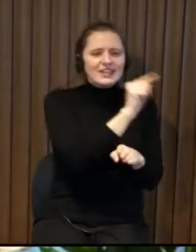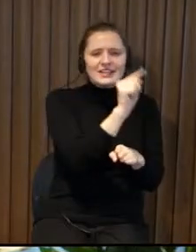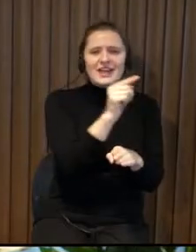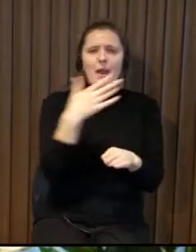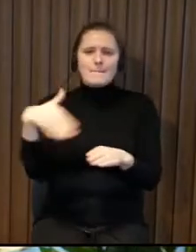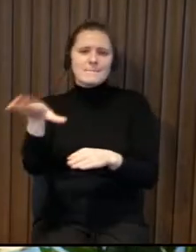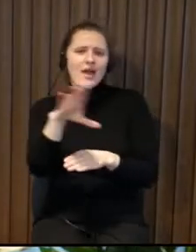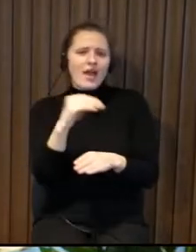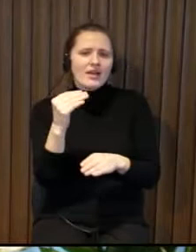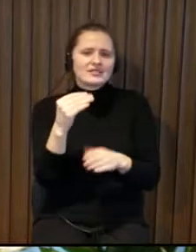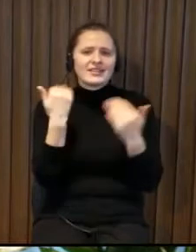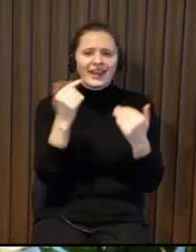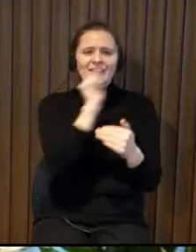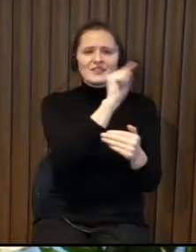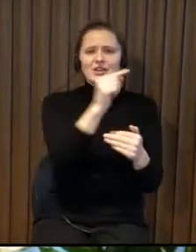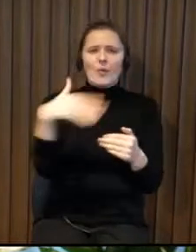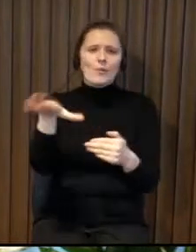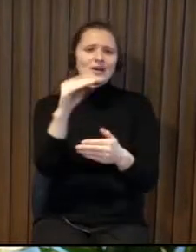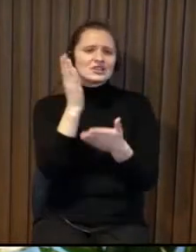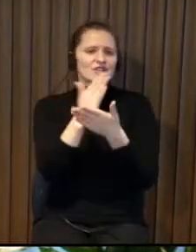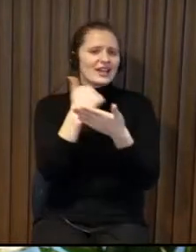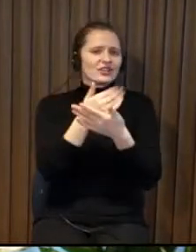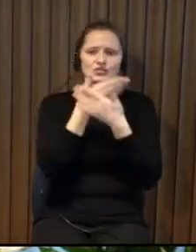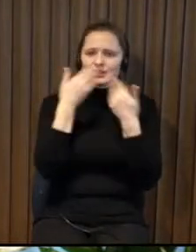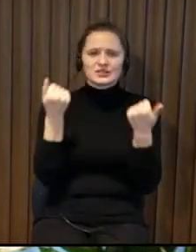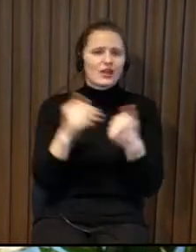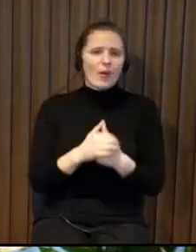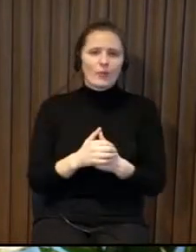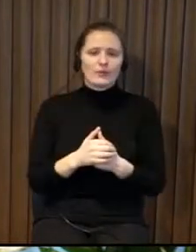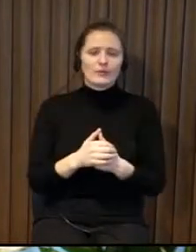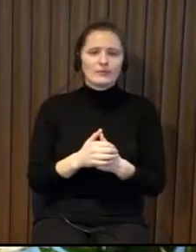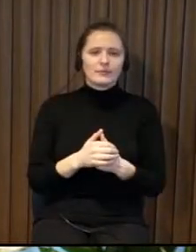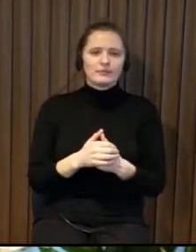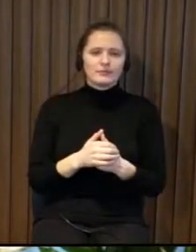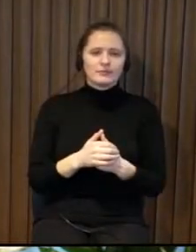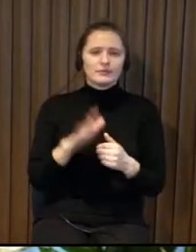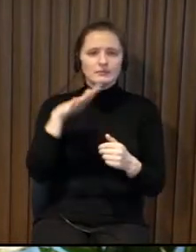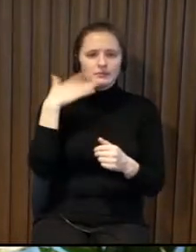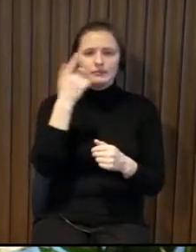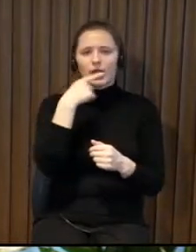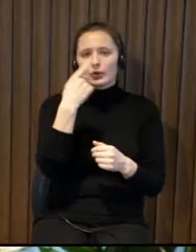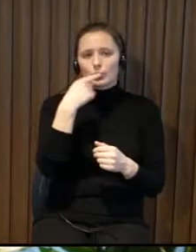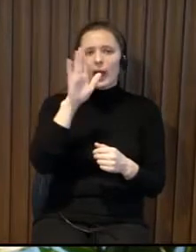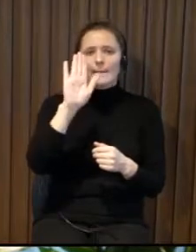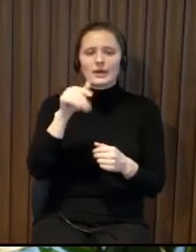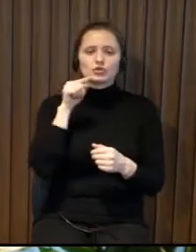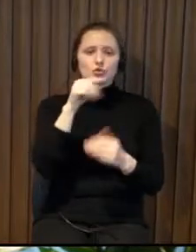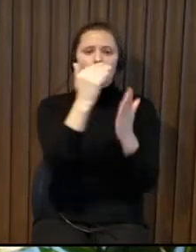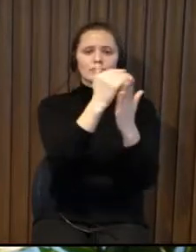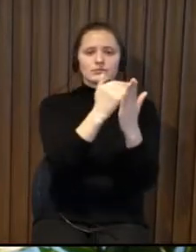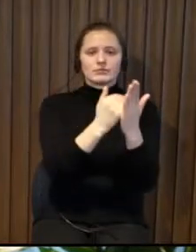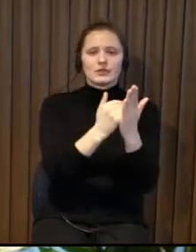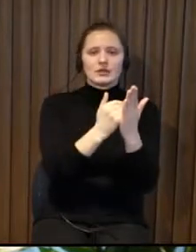if they need then we'll make it now we are no longer uh applying they and we if they